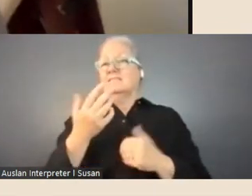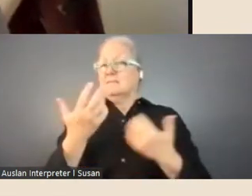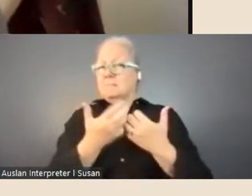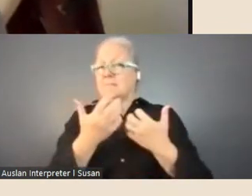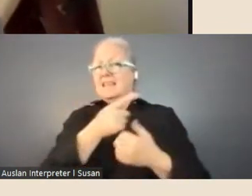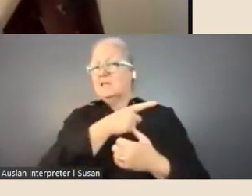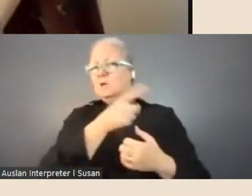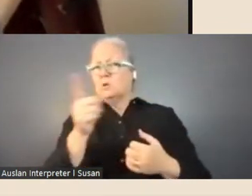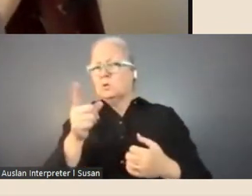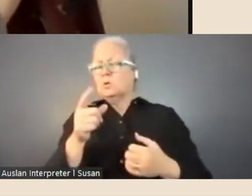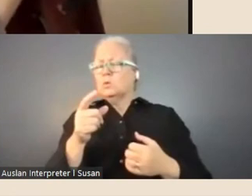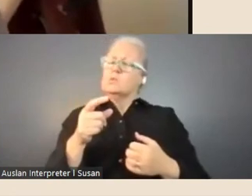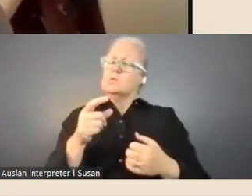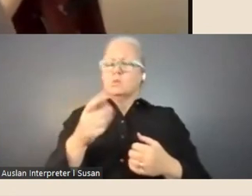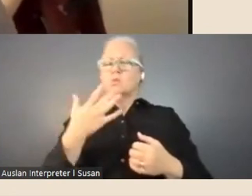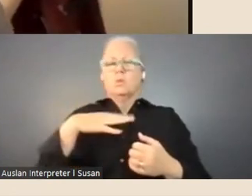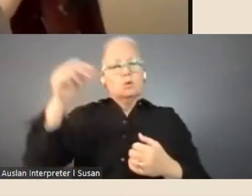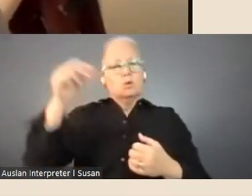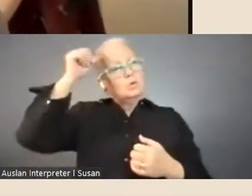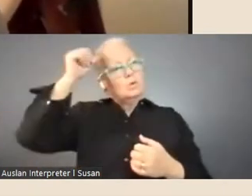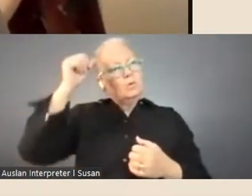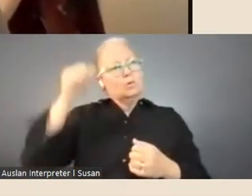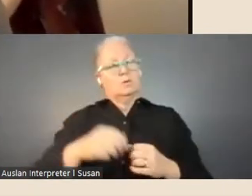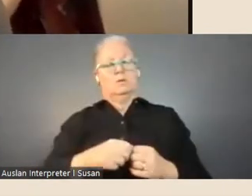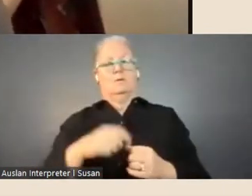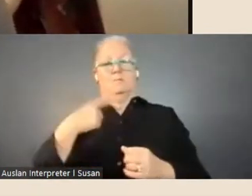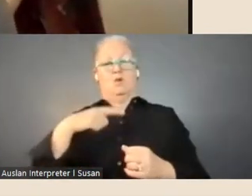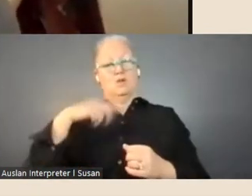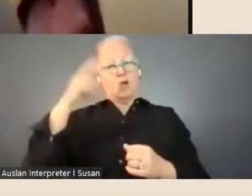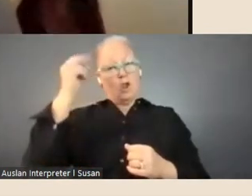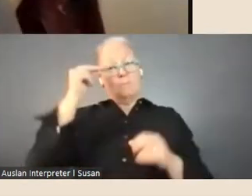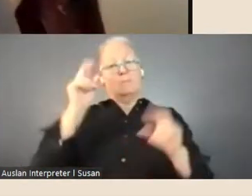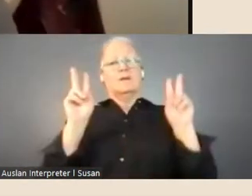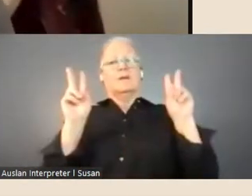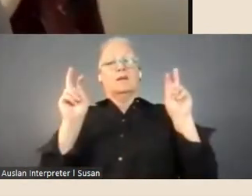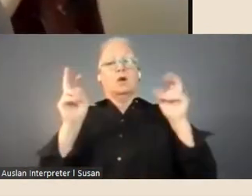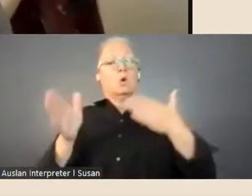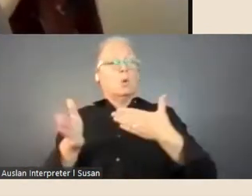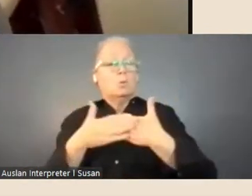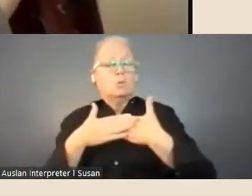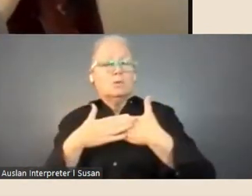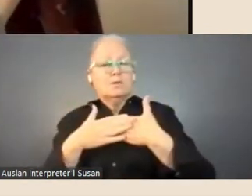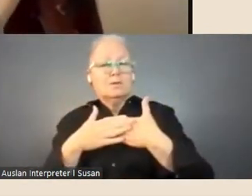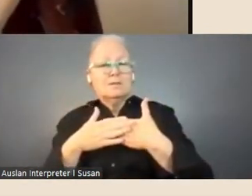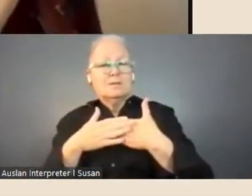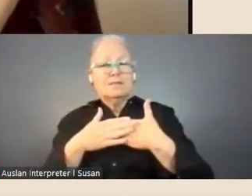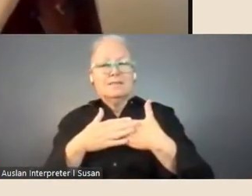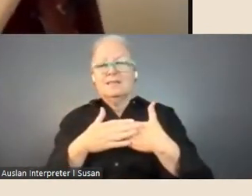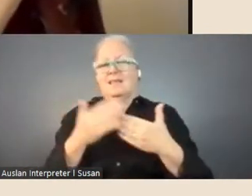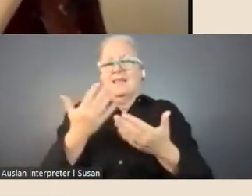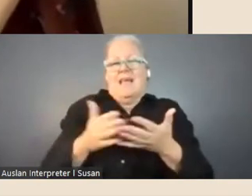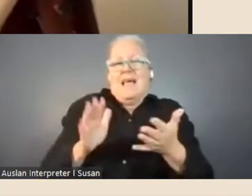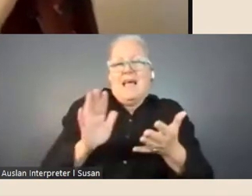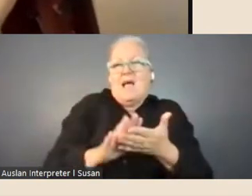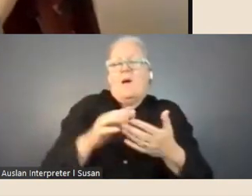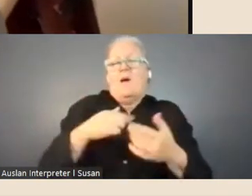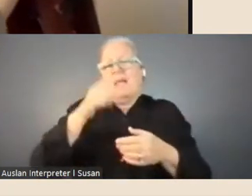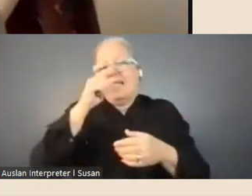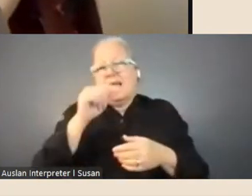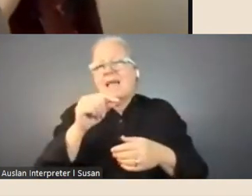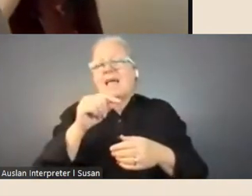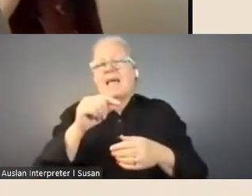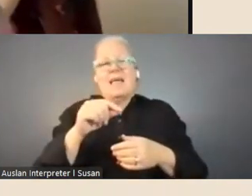which is: 'due to the Library being closed, how can I reference and refer to books in my application